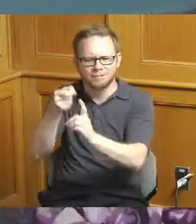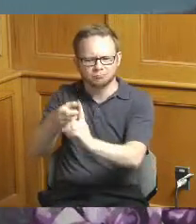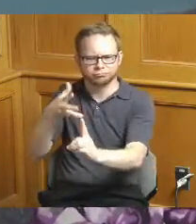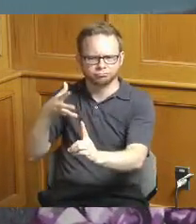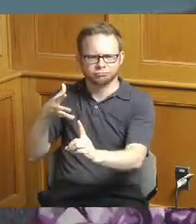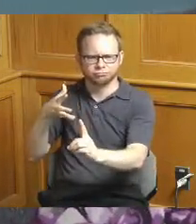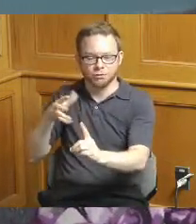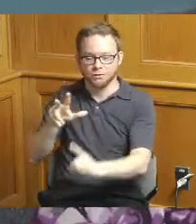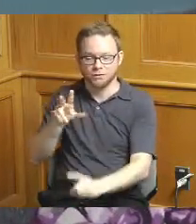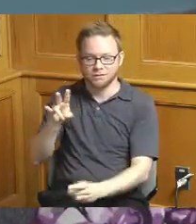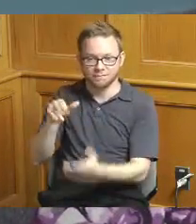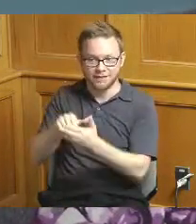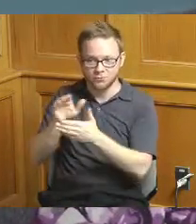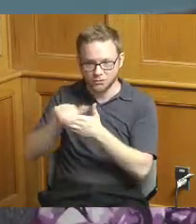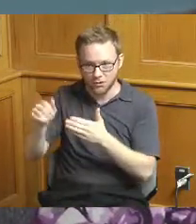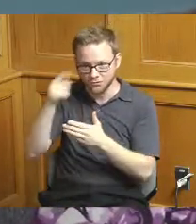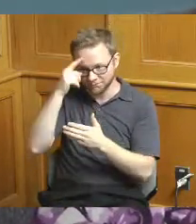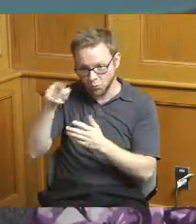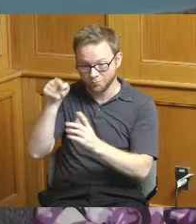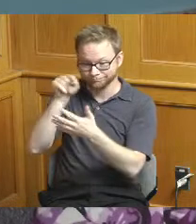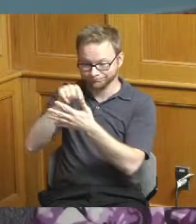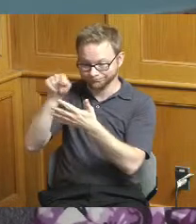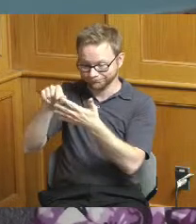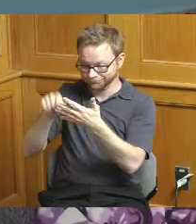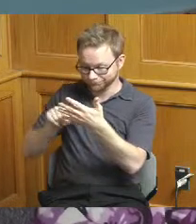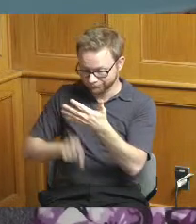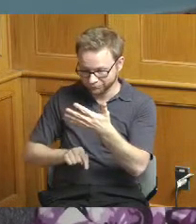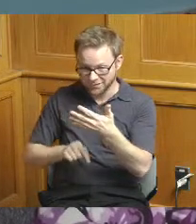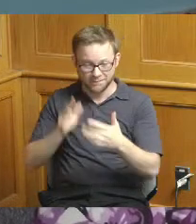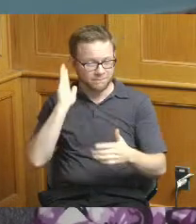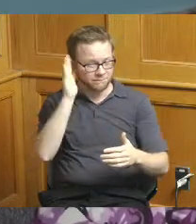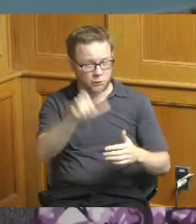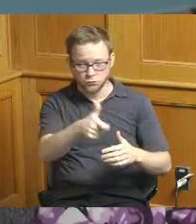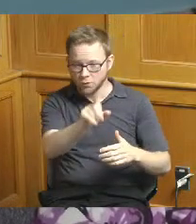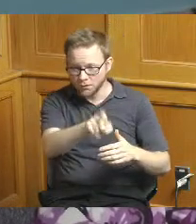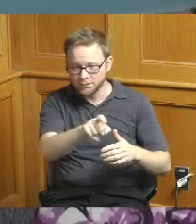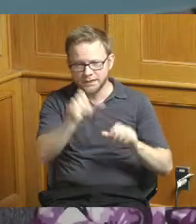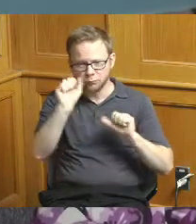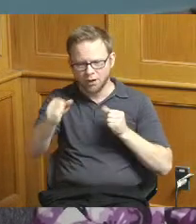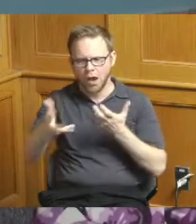something else I'm sure they'll work with your office and then you'll get back with us just to